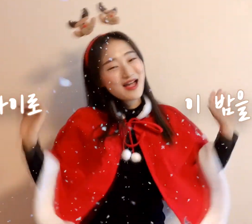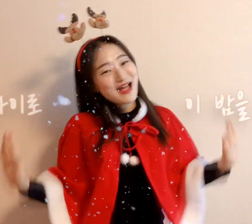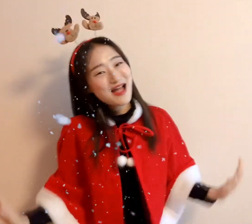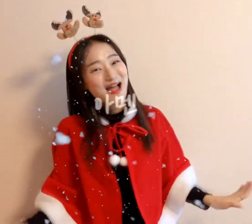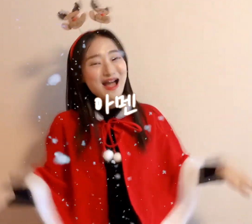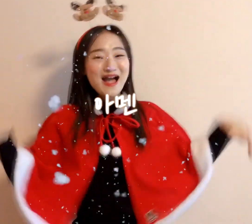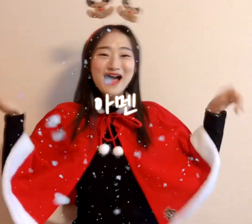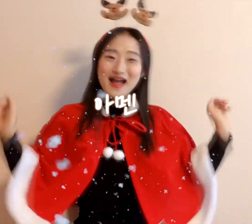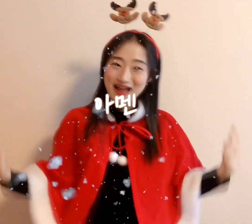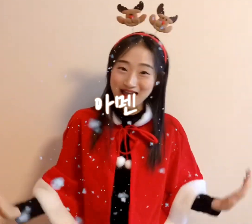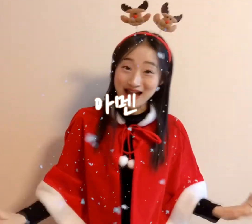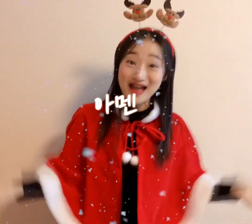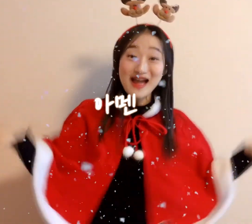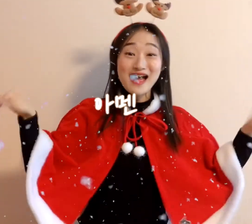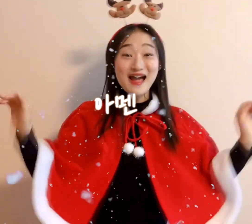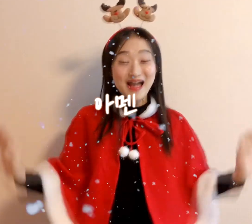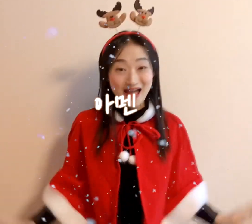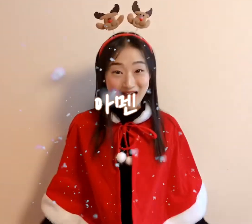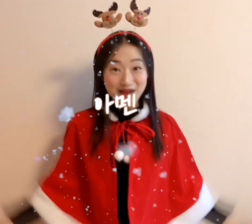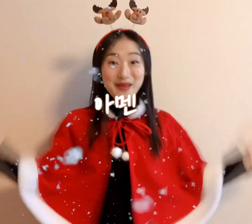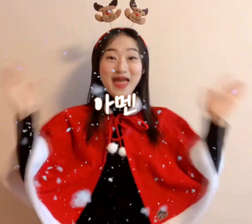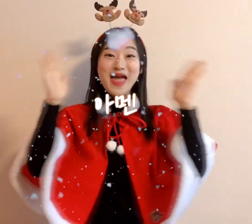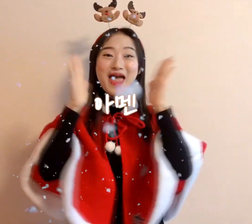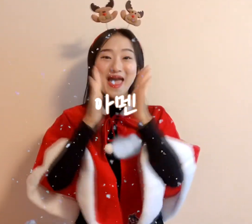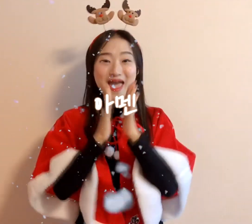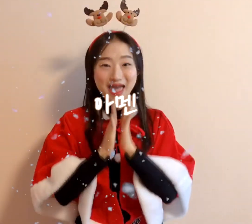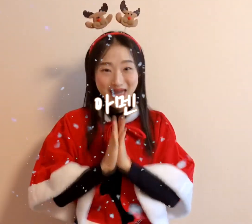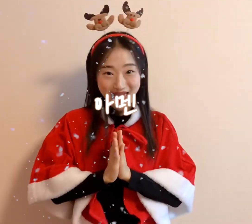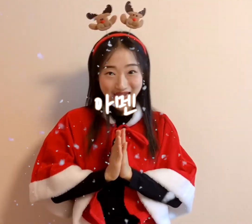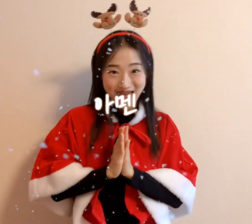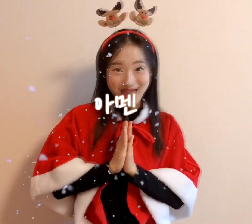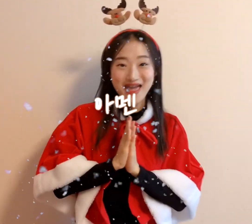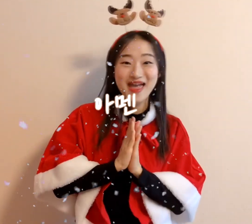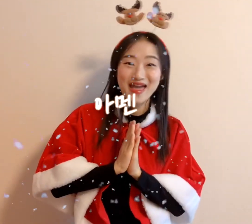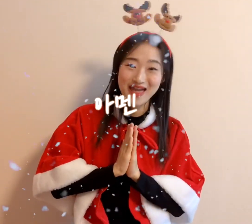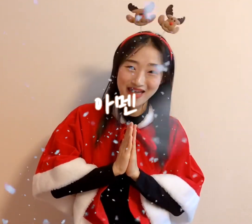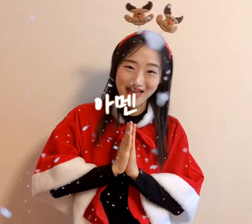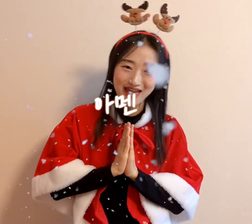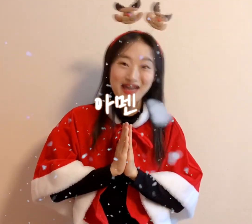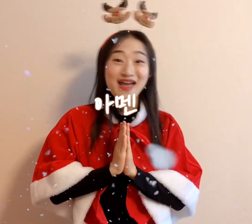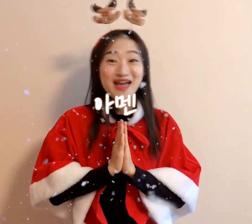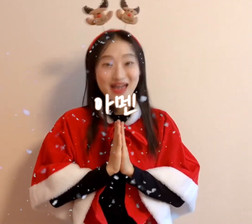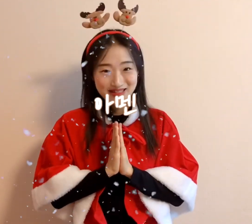Amen